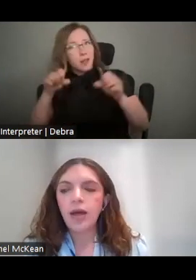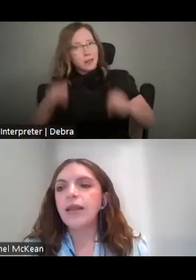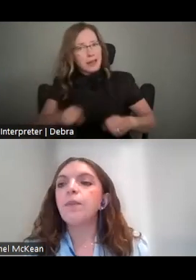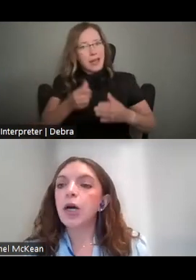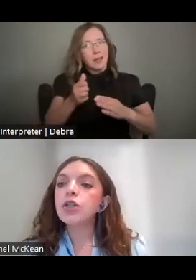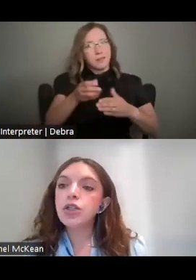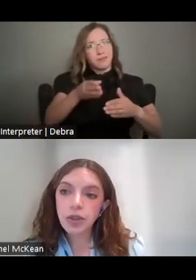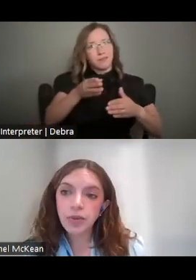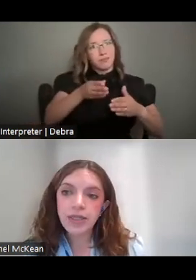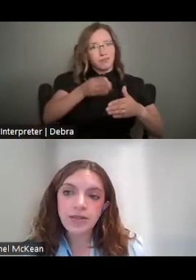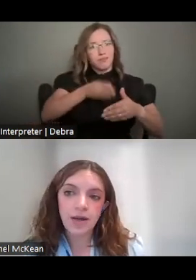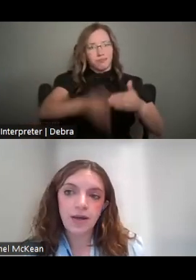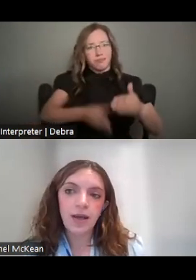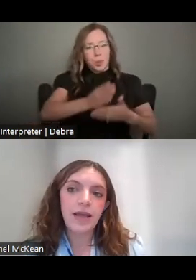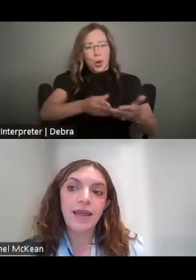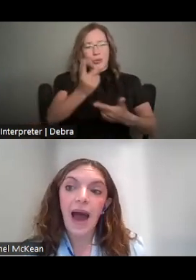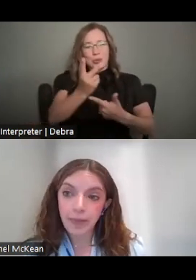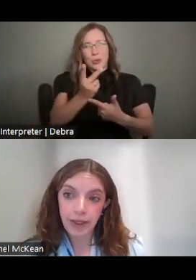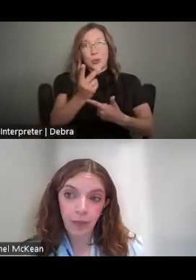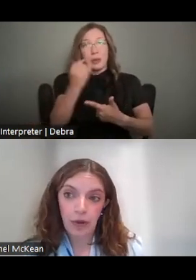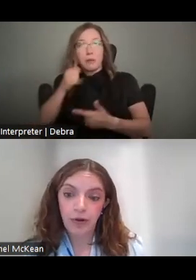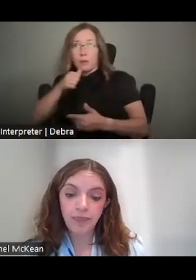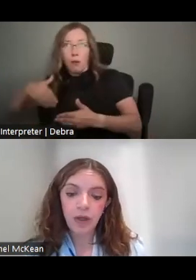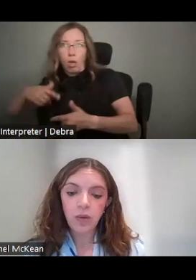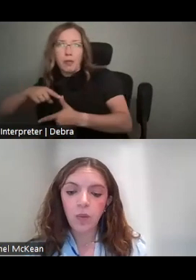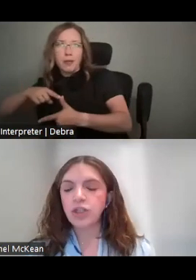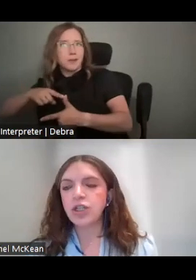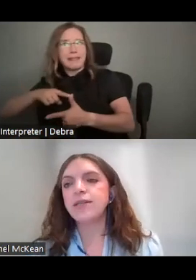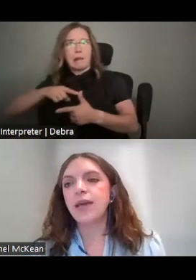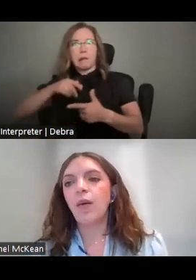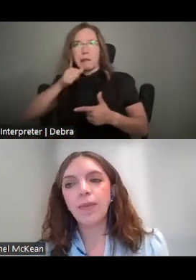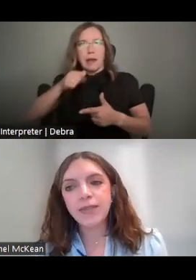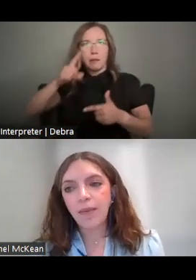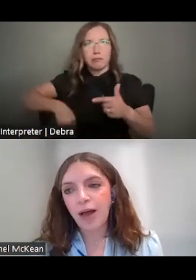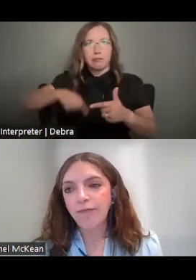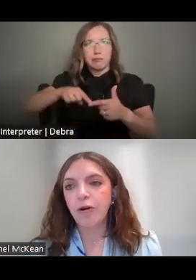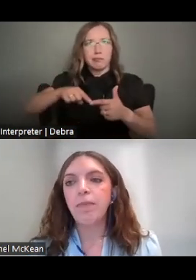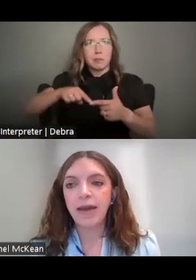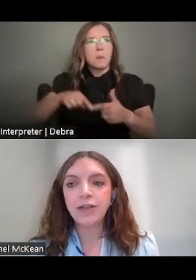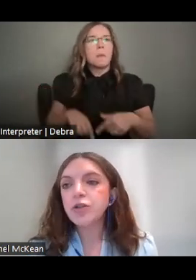AND THEN PART TWO IS DONE IN THE APPLICANT PORTAL WHICH IS A WEBSITE PLATFORM MANAGED